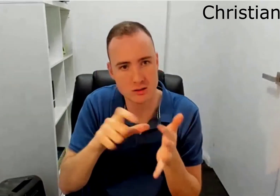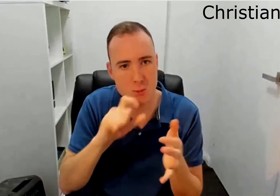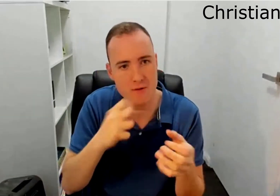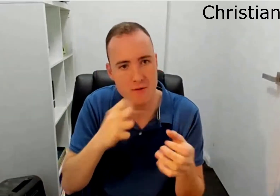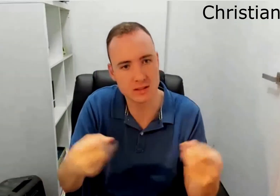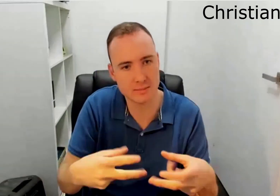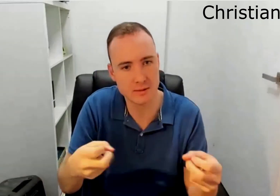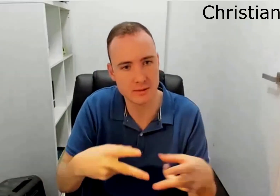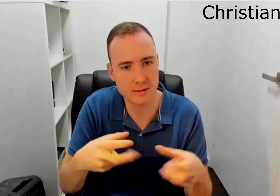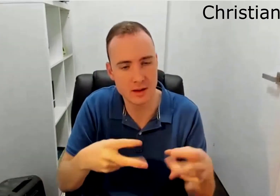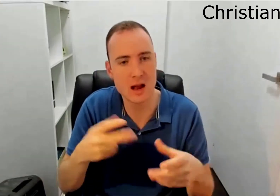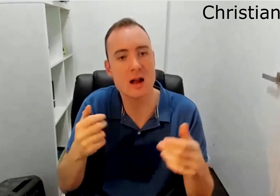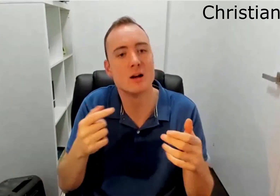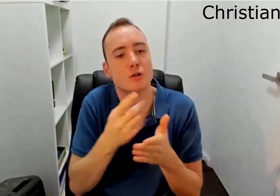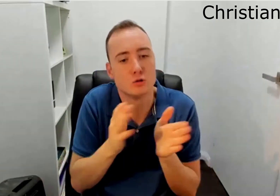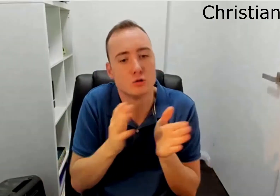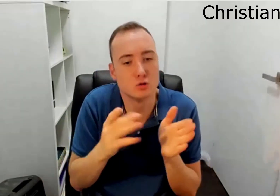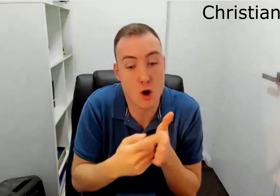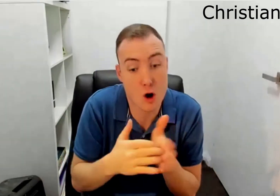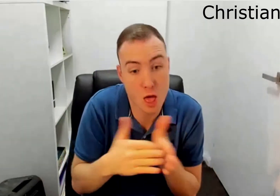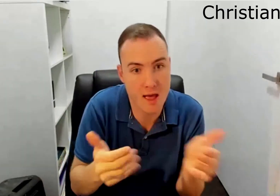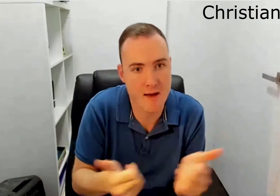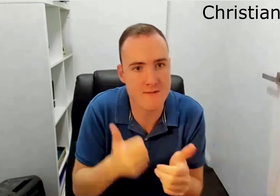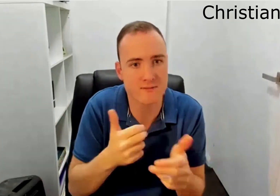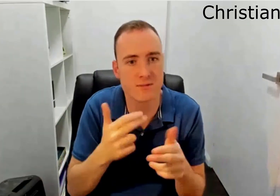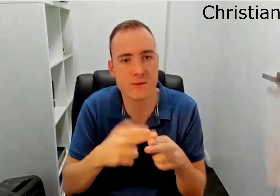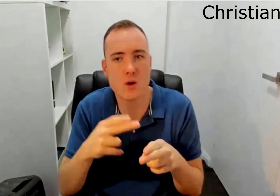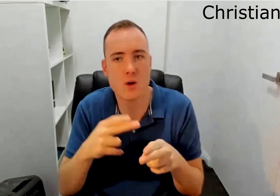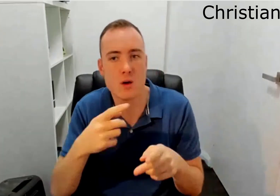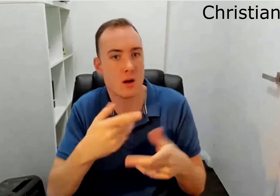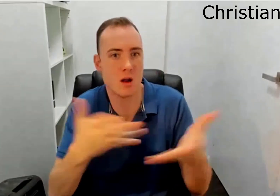But recently it's just started where they only do a minute or a minute 30